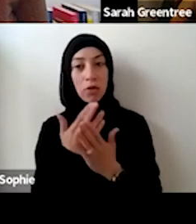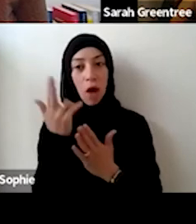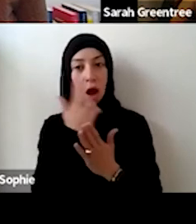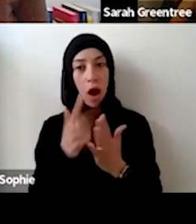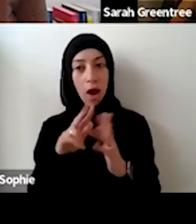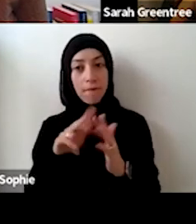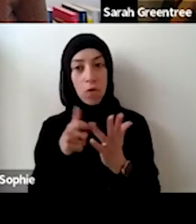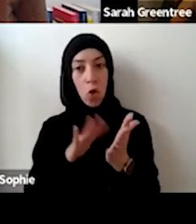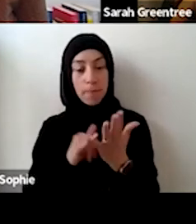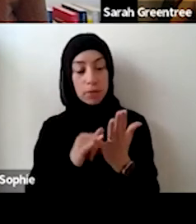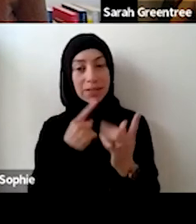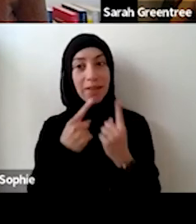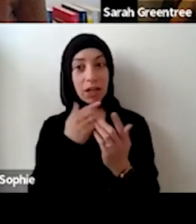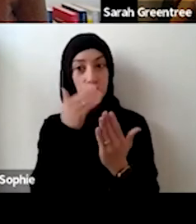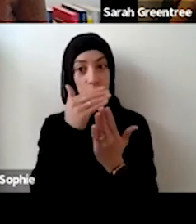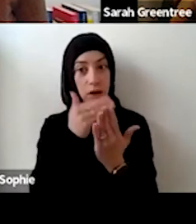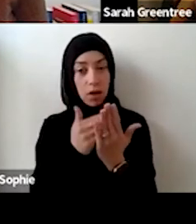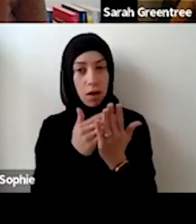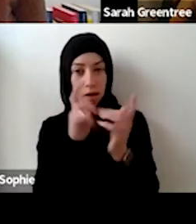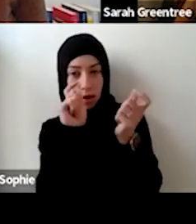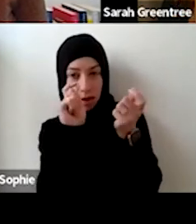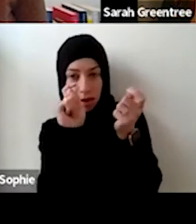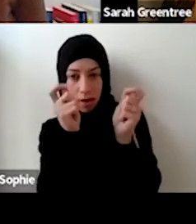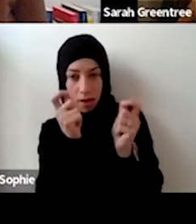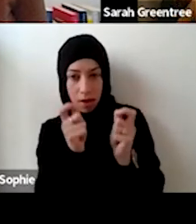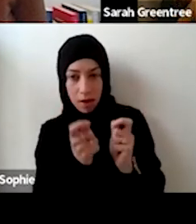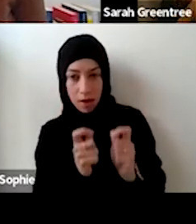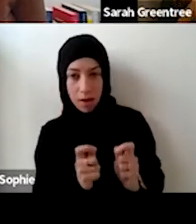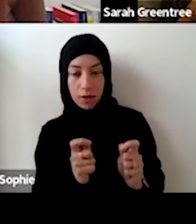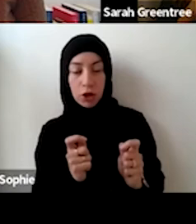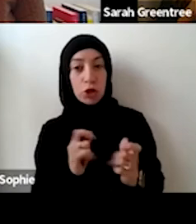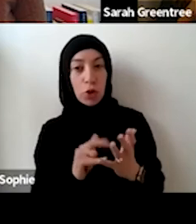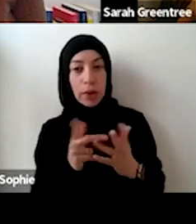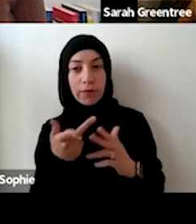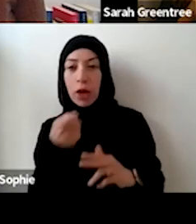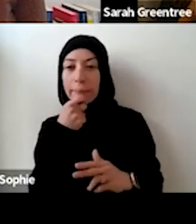are available on the website so, if you're seeking some further clarity for the discussion